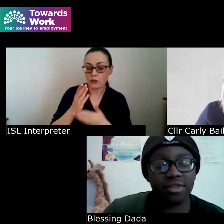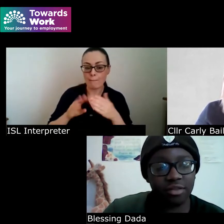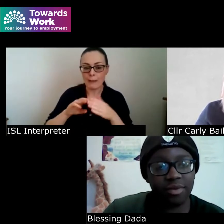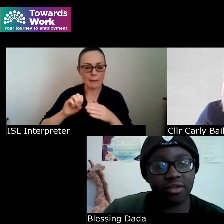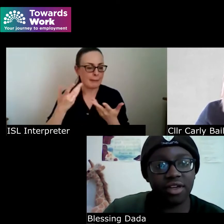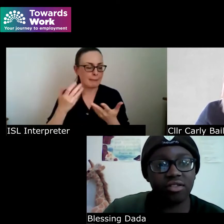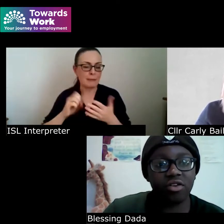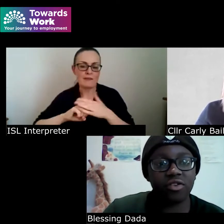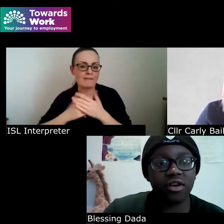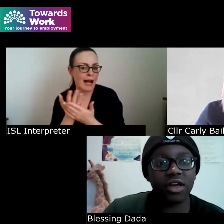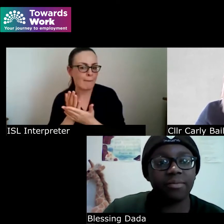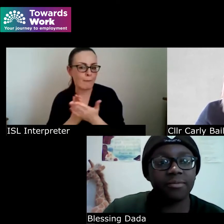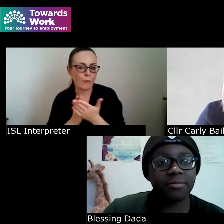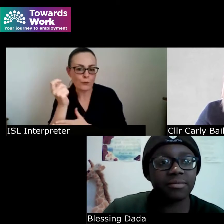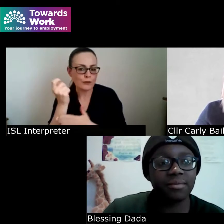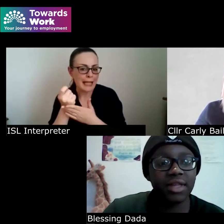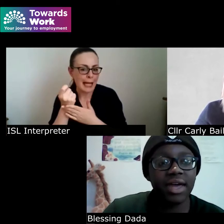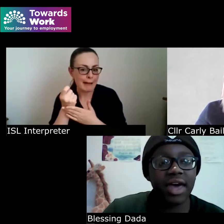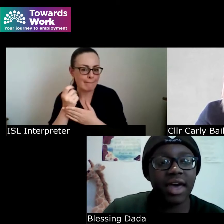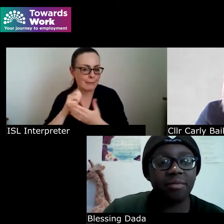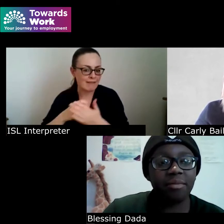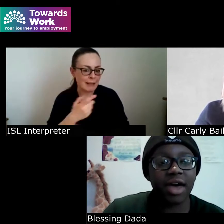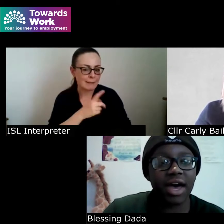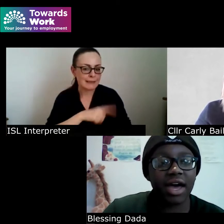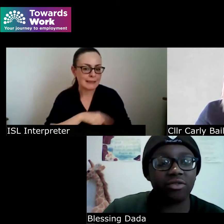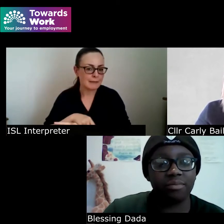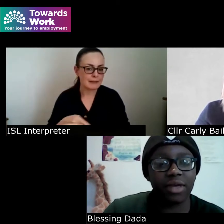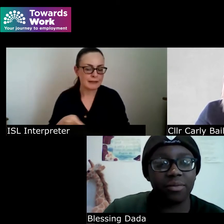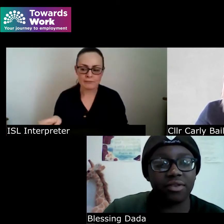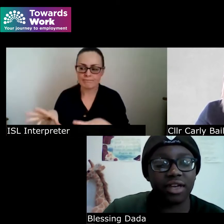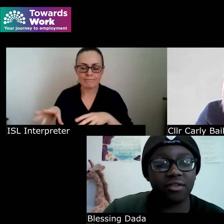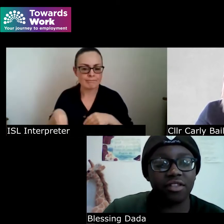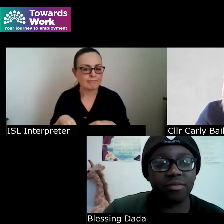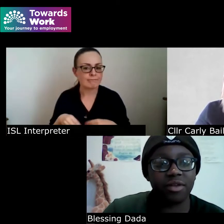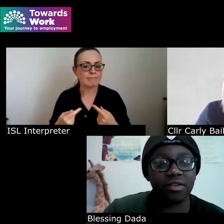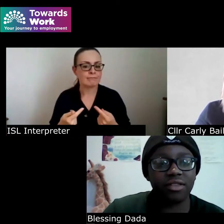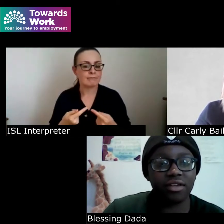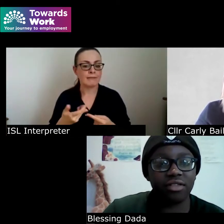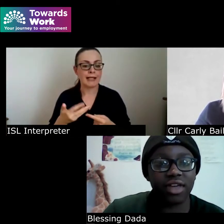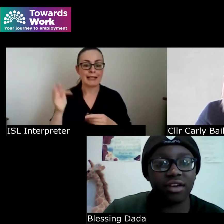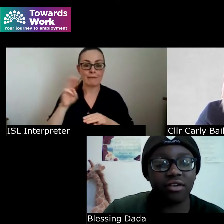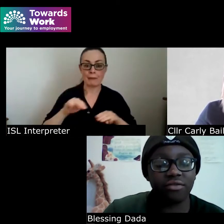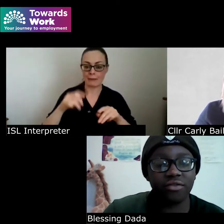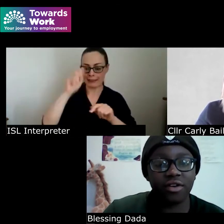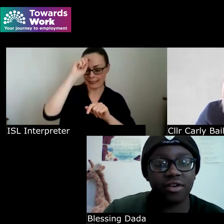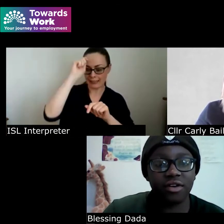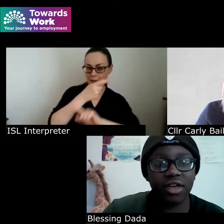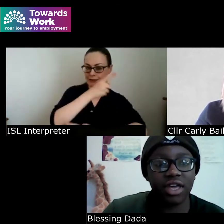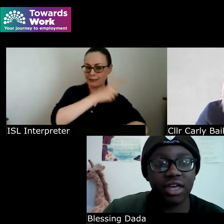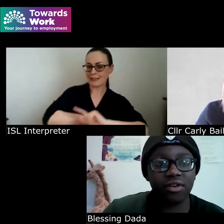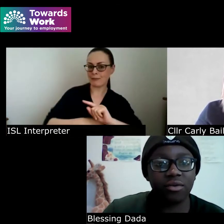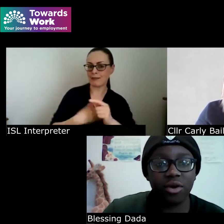disabilities over time and when people think of disabilities they just think of you know a